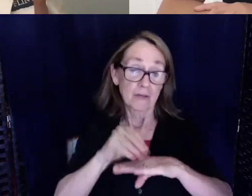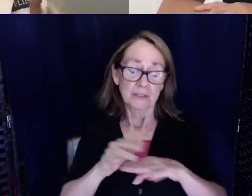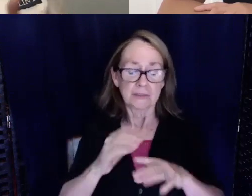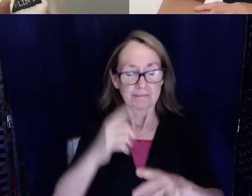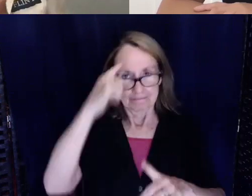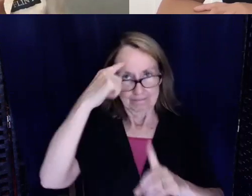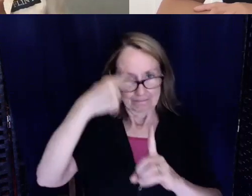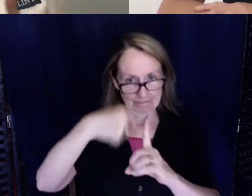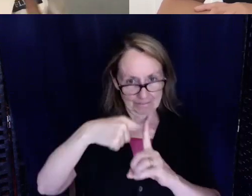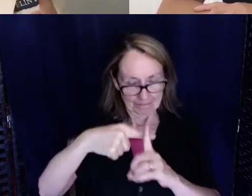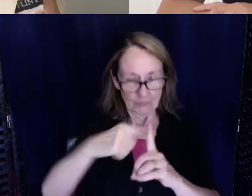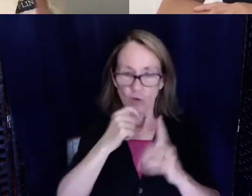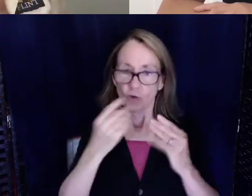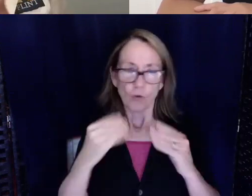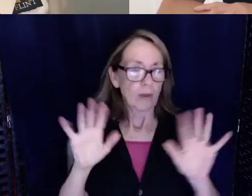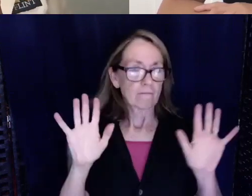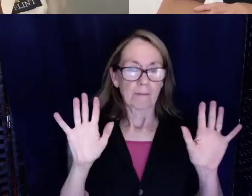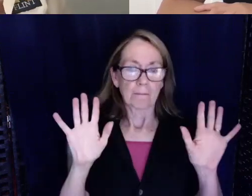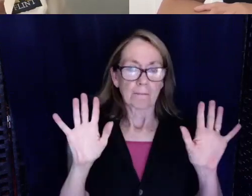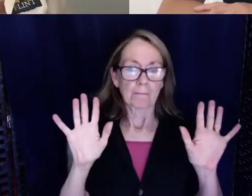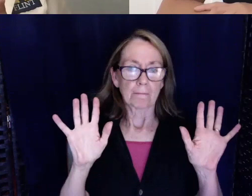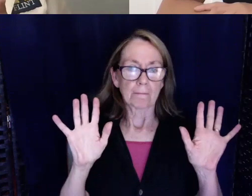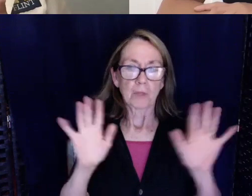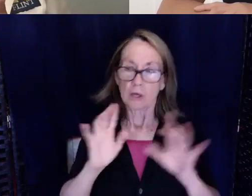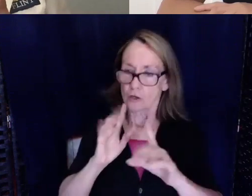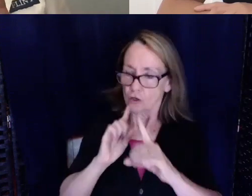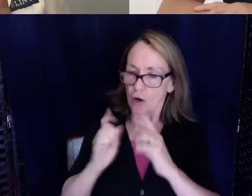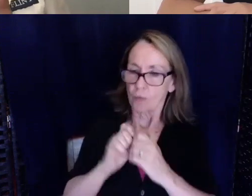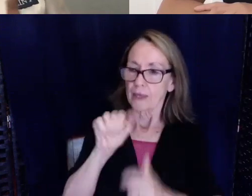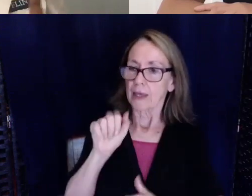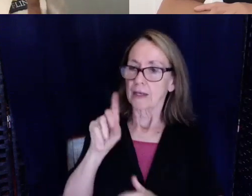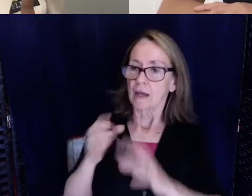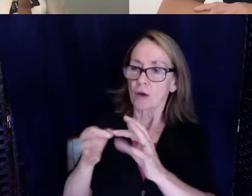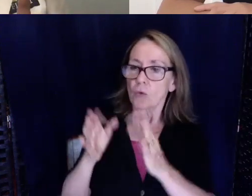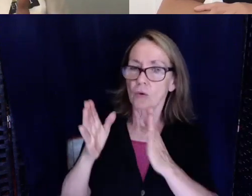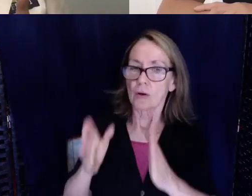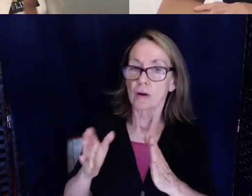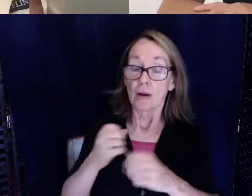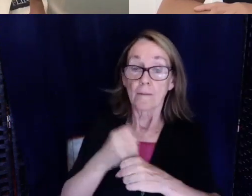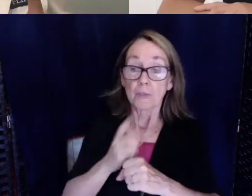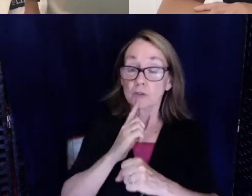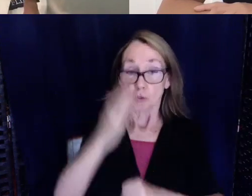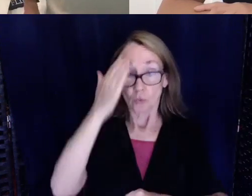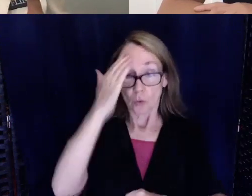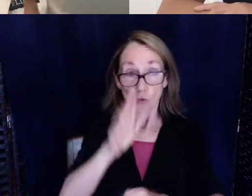Don't give up. Talk to your ADA coordinator. Make sure that you know your rights and